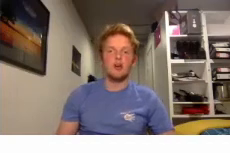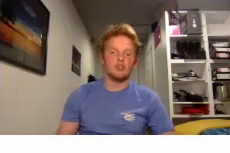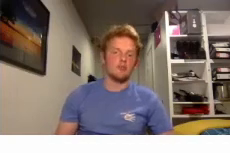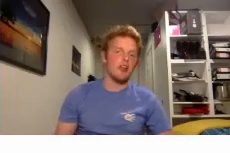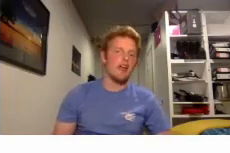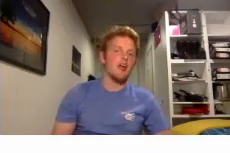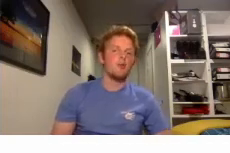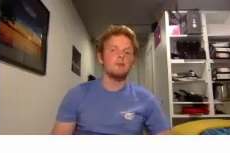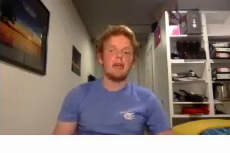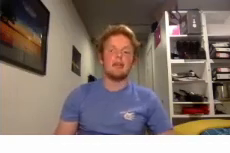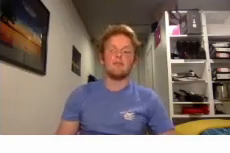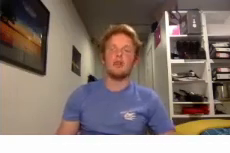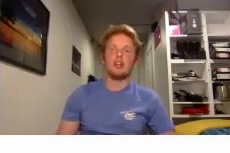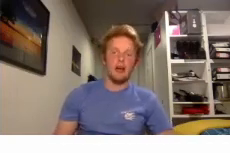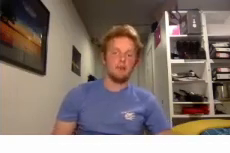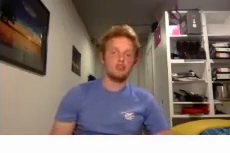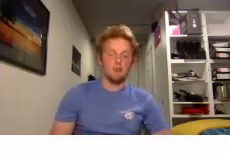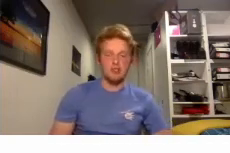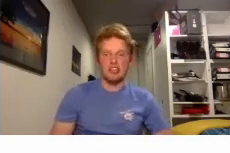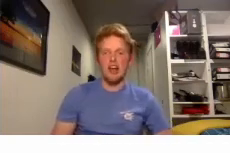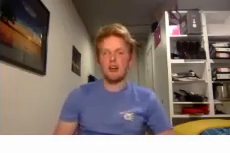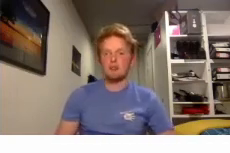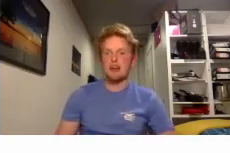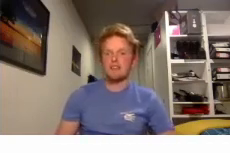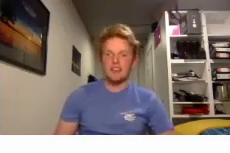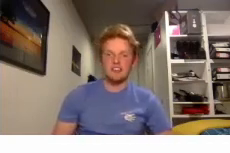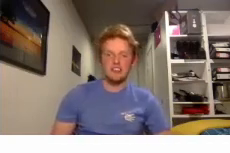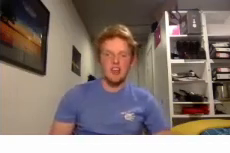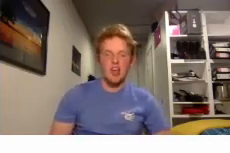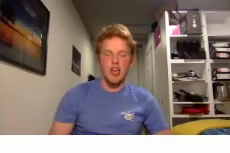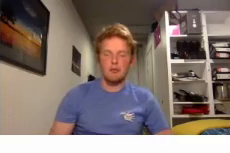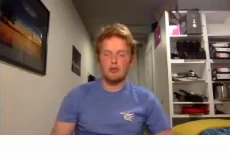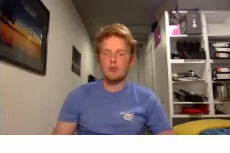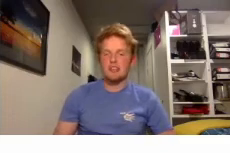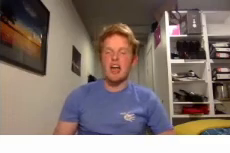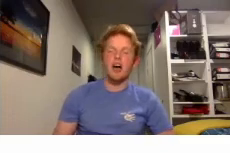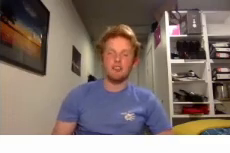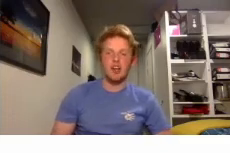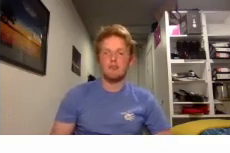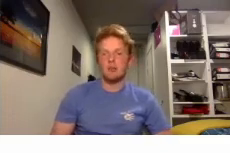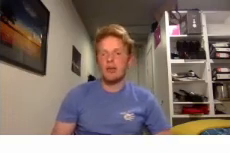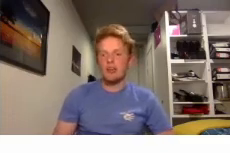or something like that you may look at putting other practice groups at other times the week